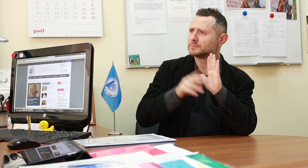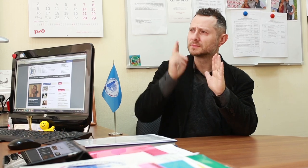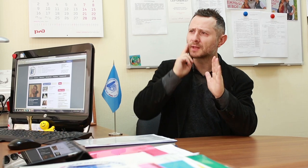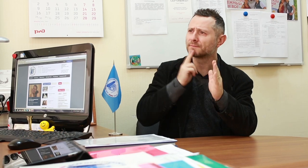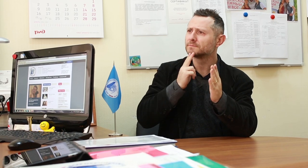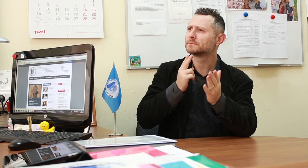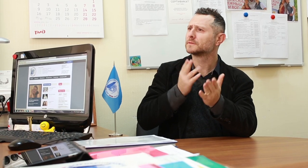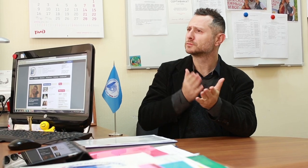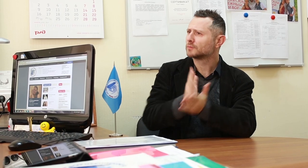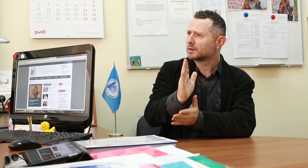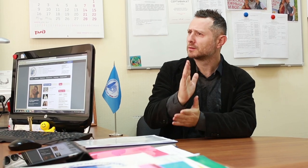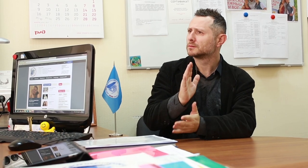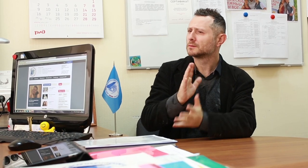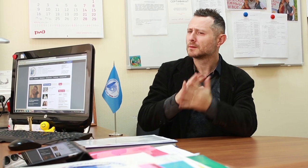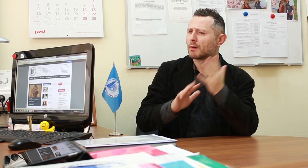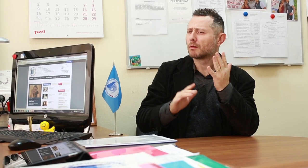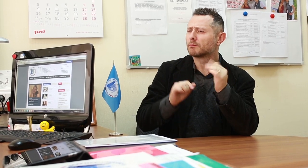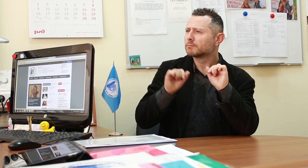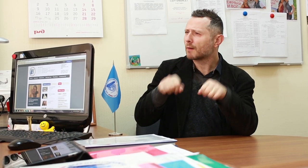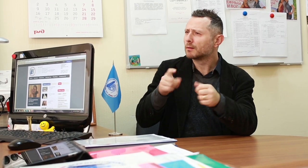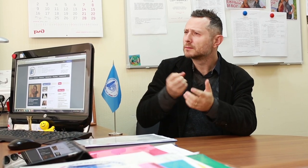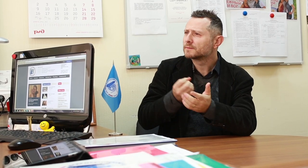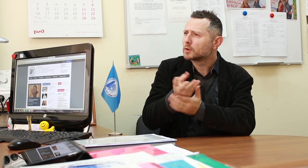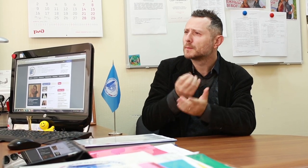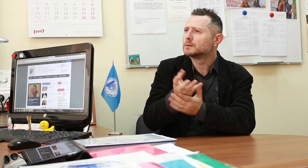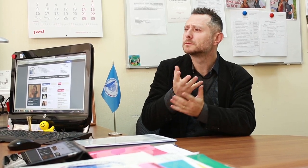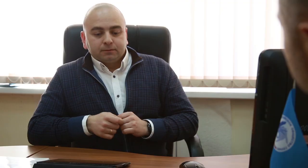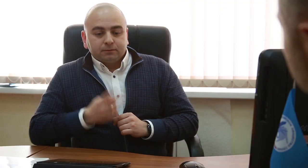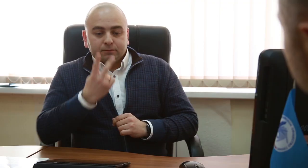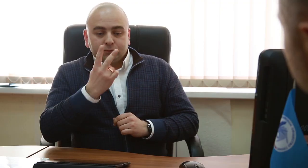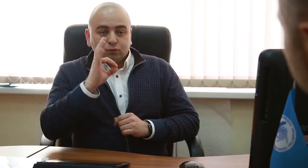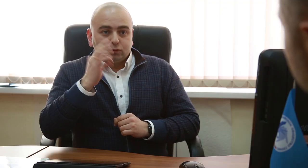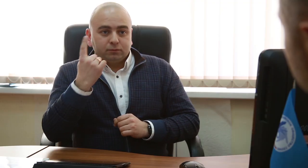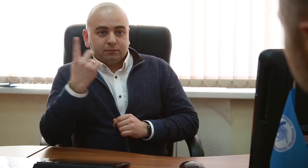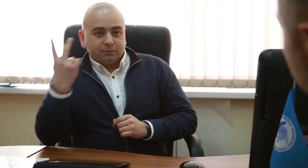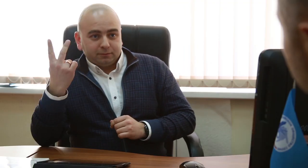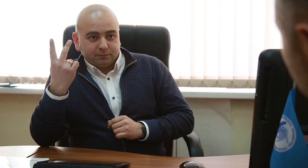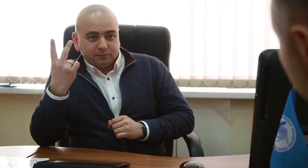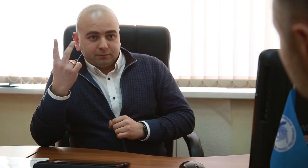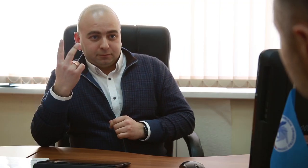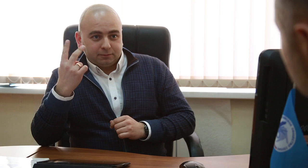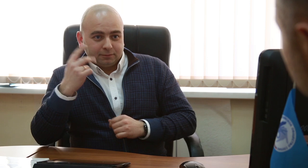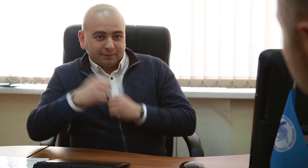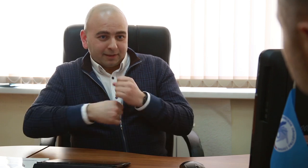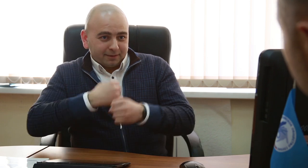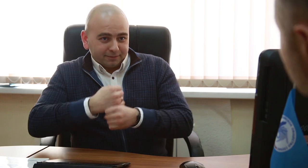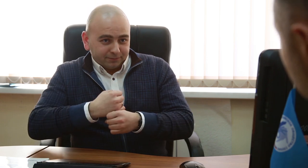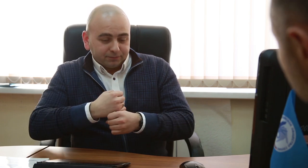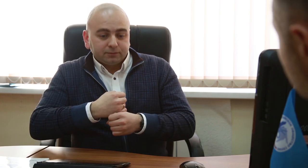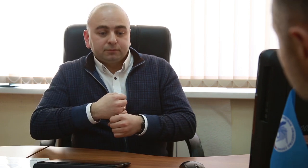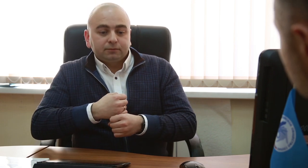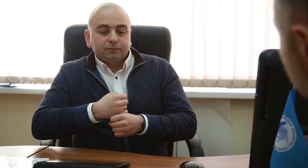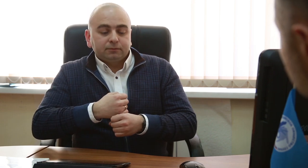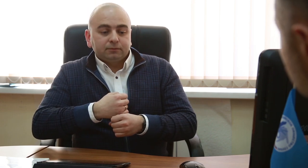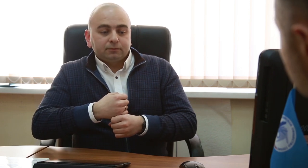Arkady: This Division of Social Programs and Projects is related to Deaf rights, advocacy, and so on. Can you share more information about that? (Maksim Larionov) Maksim: In 2012, the President of the Russian